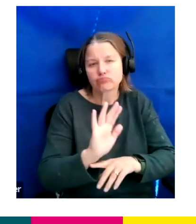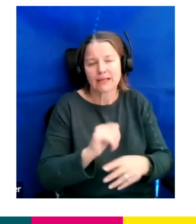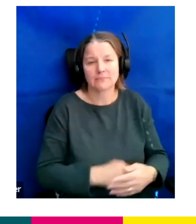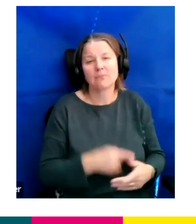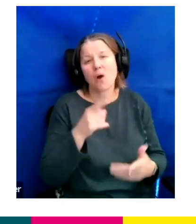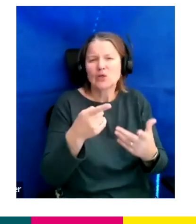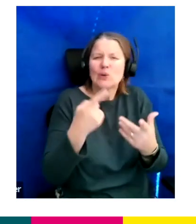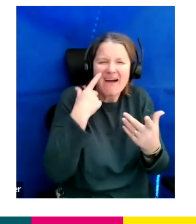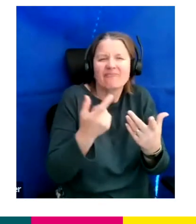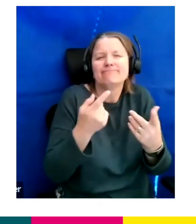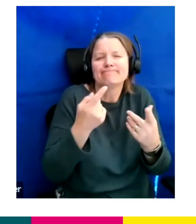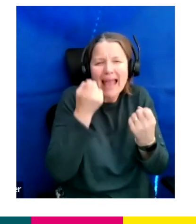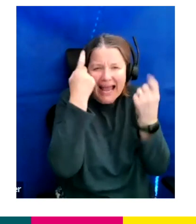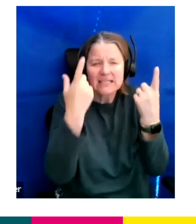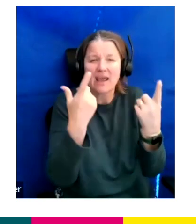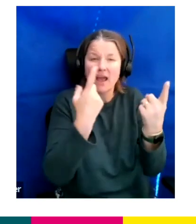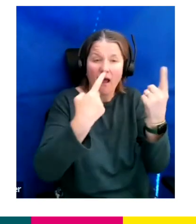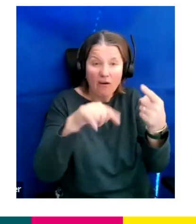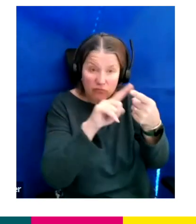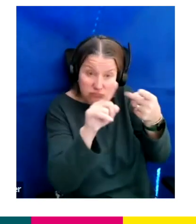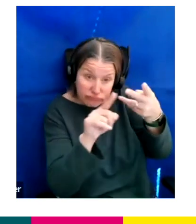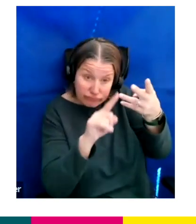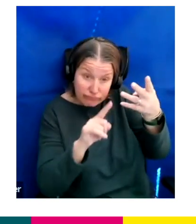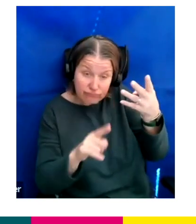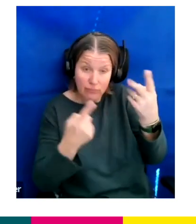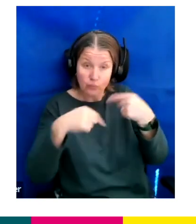of all the shows we produce with that [video].